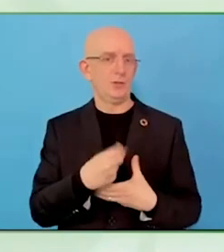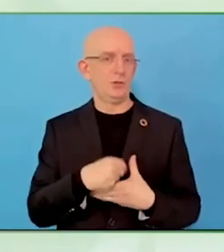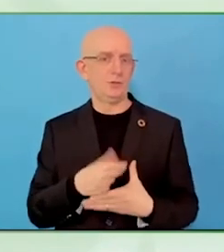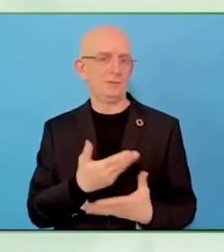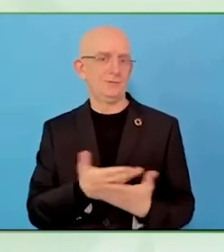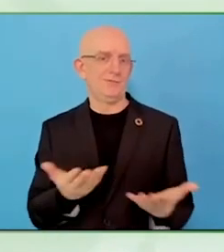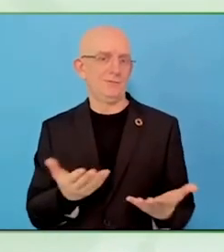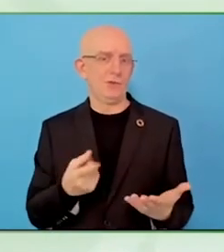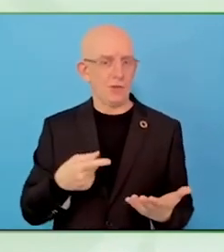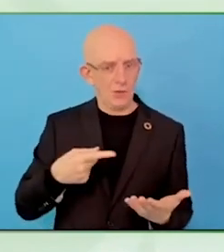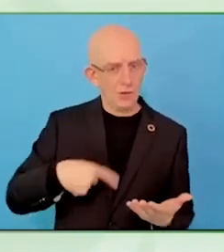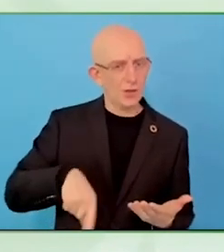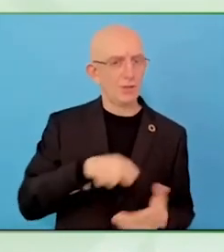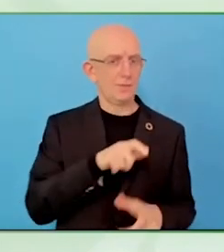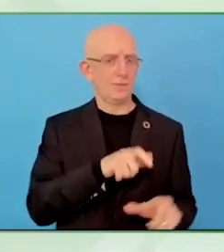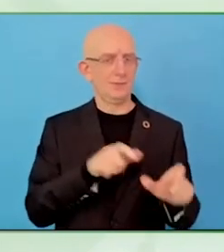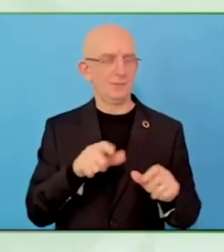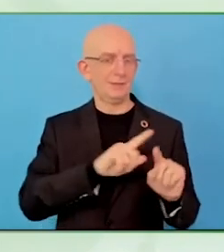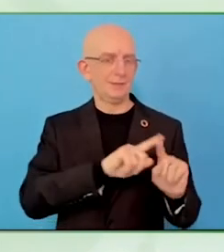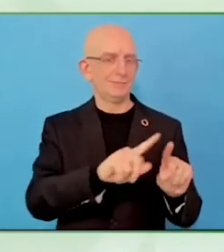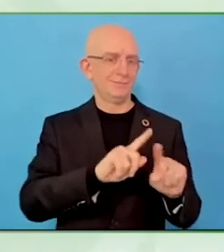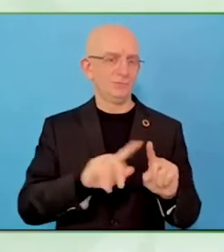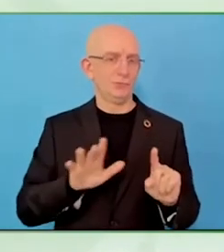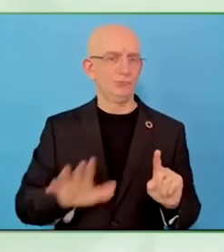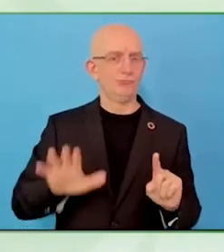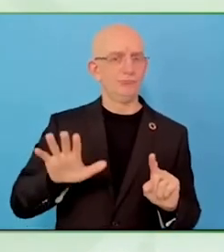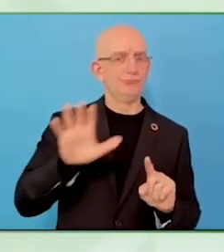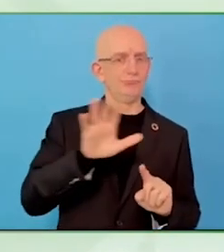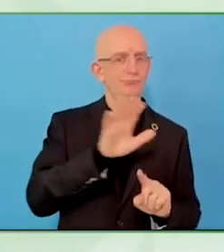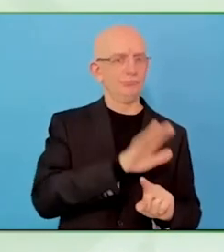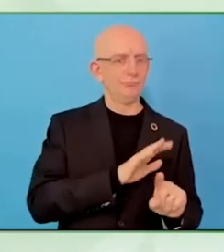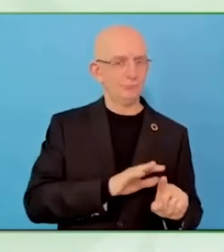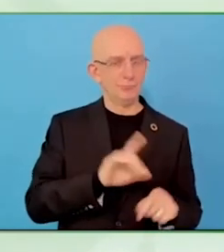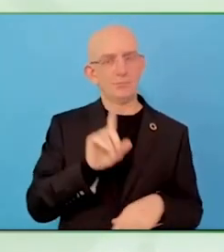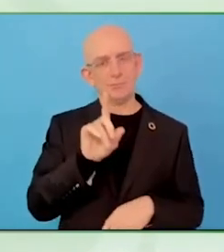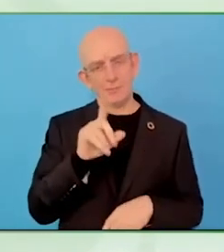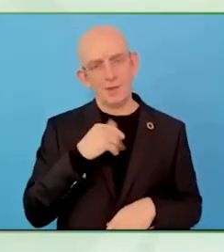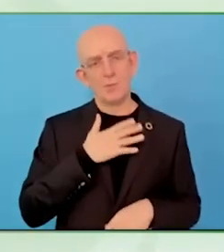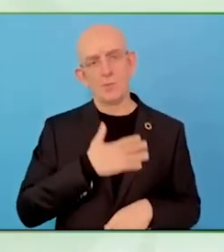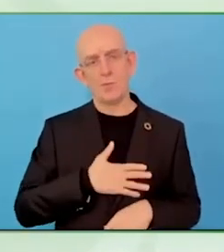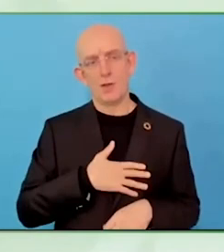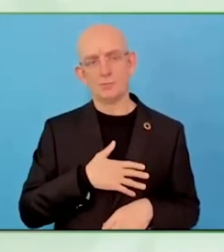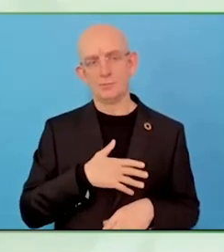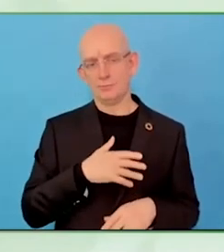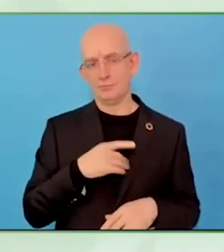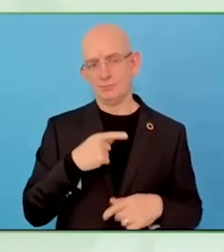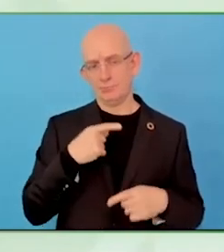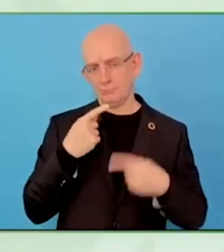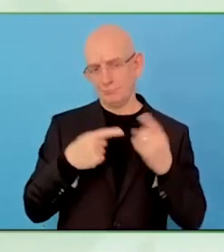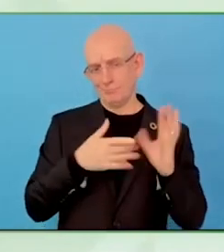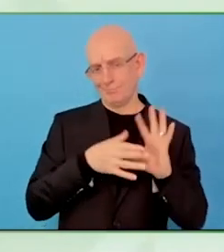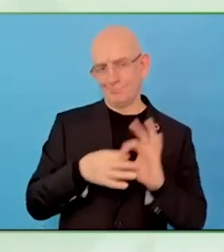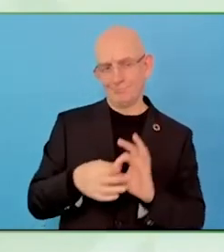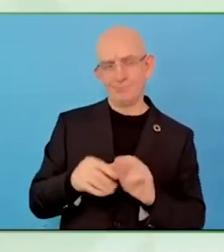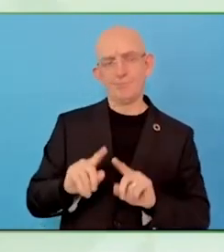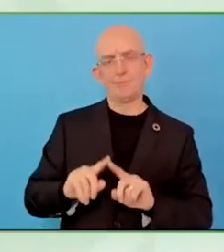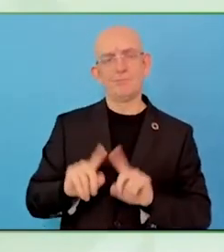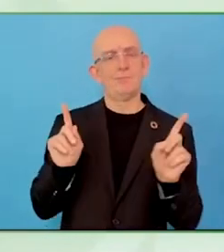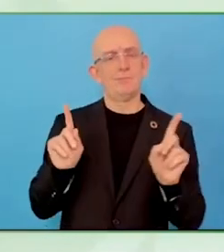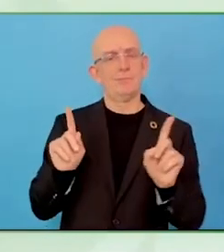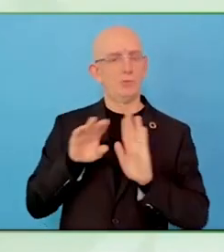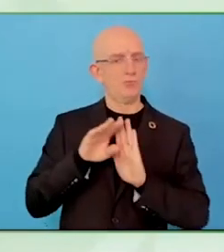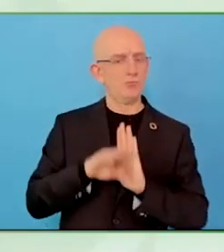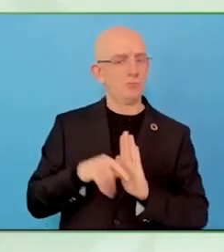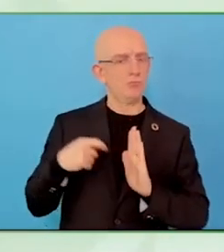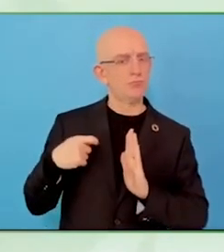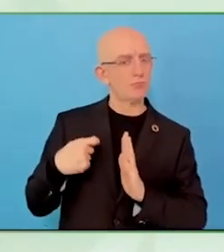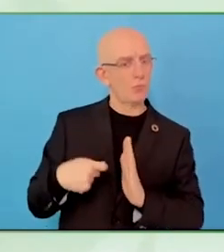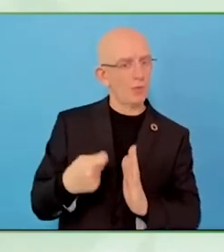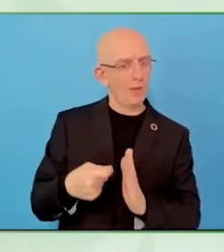It is called bridges and it is targeting females, not only females,